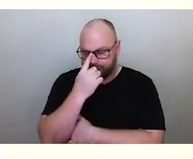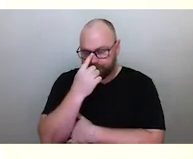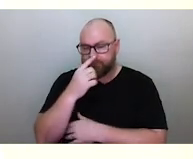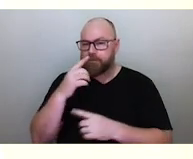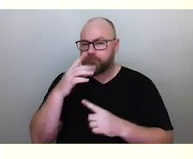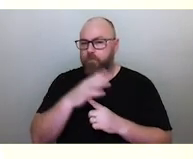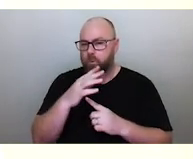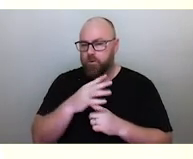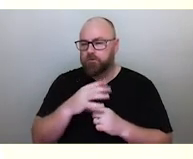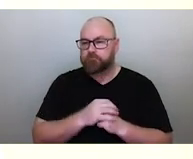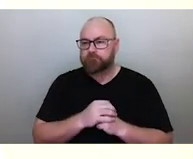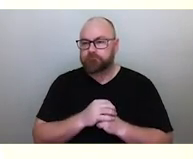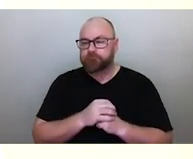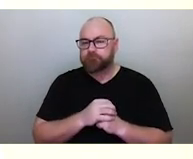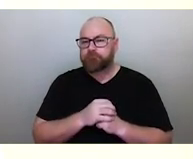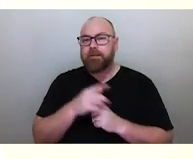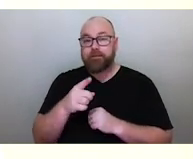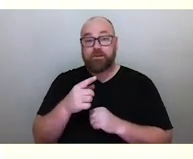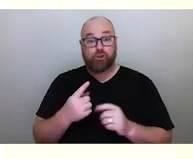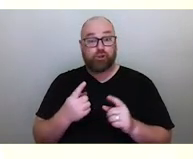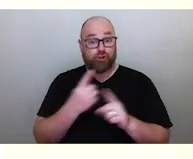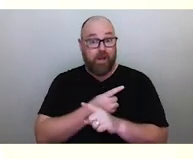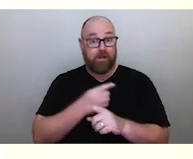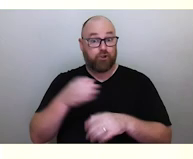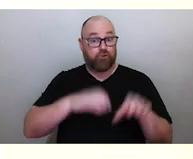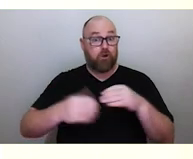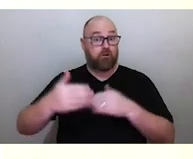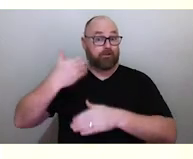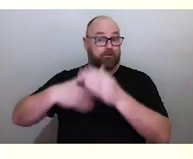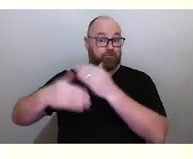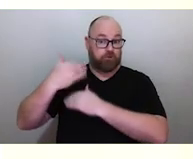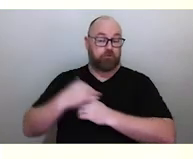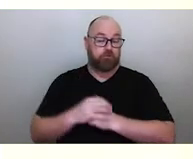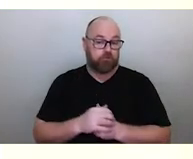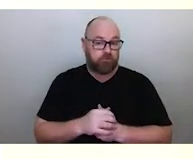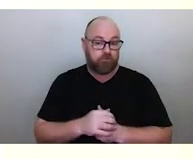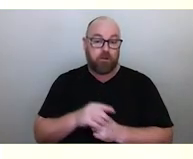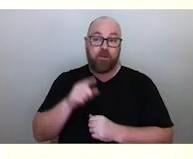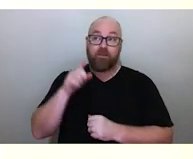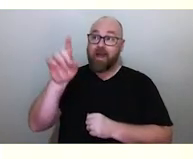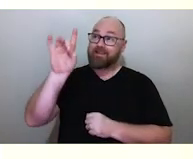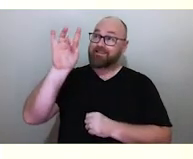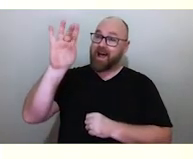that completely changed the history of science. That star is not Mars.